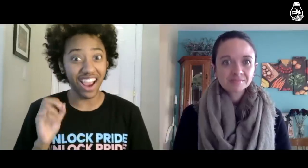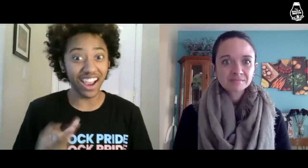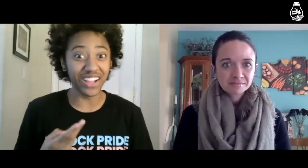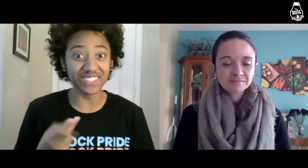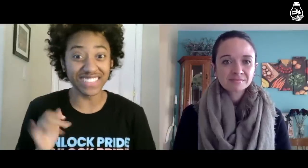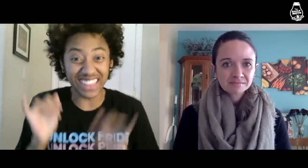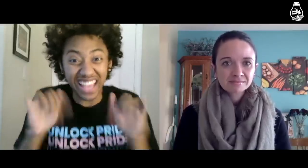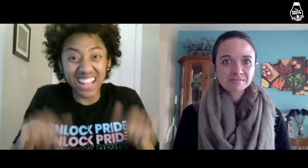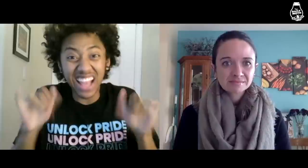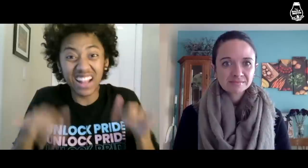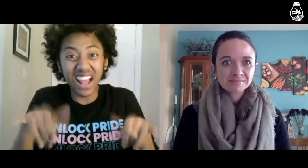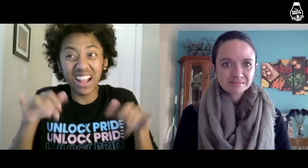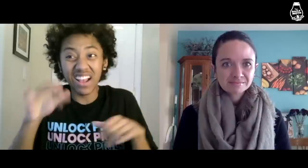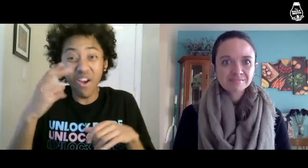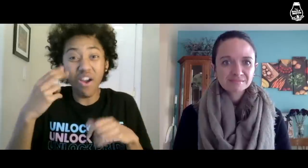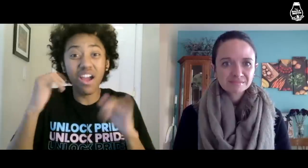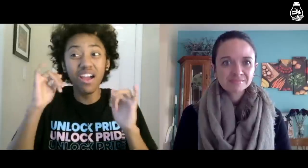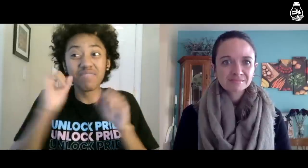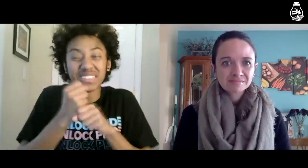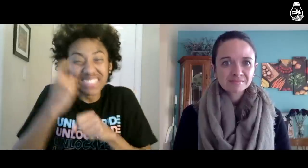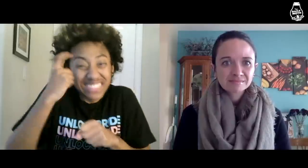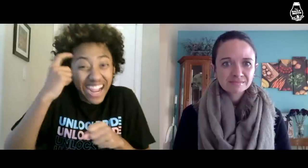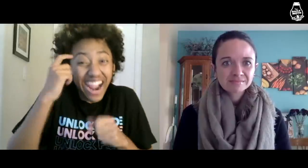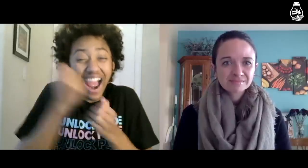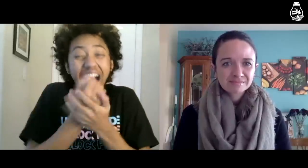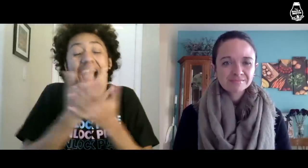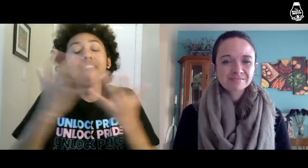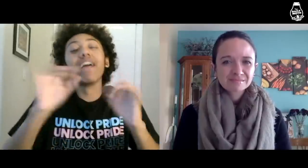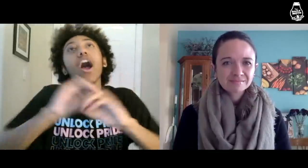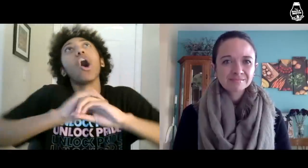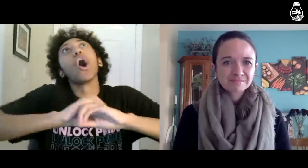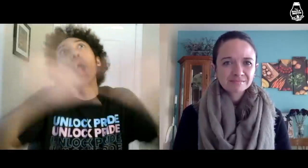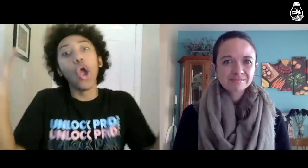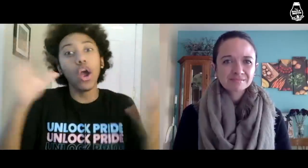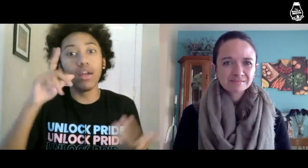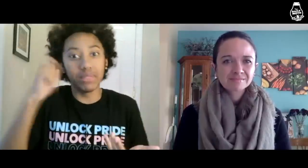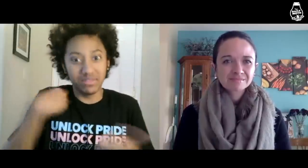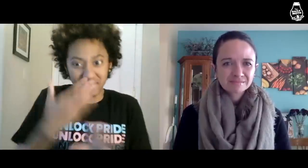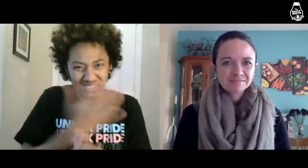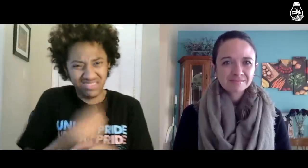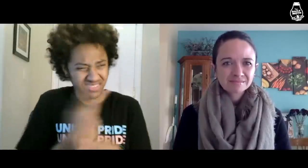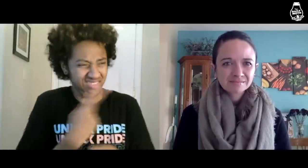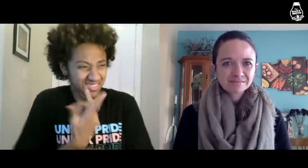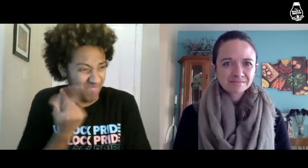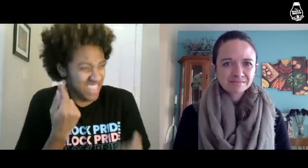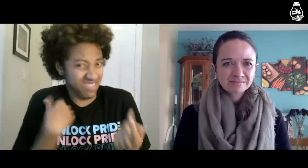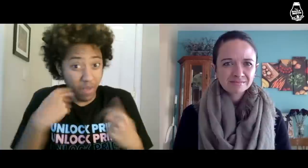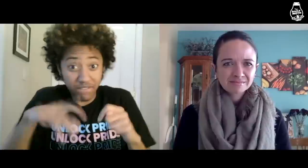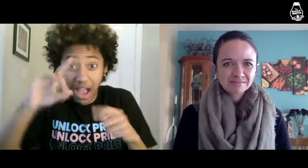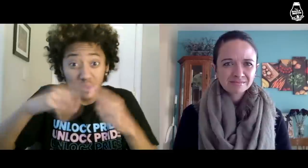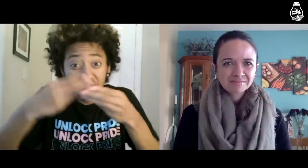Oh! That’s it. That makes sense. Everything became clear to me. Before that, I had been trying to figure out who I was and